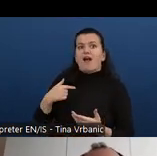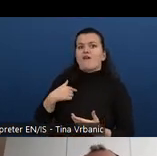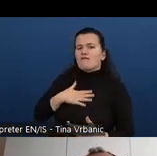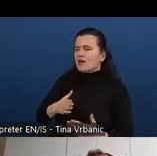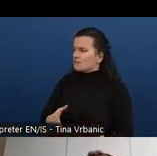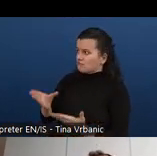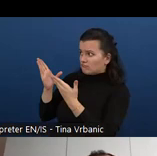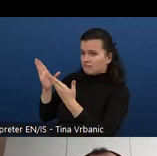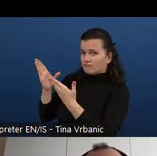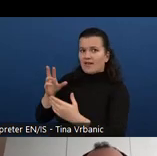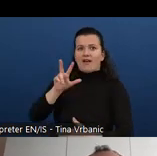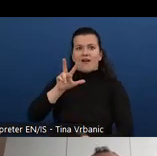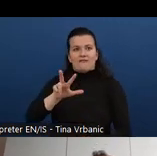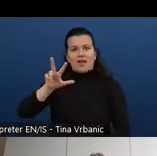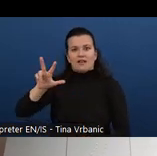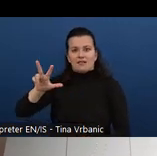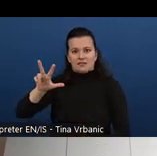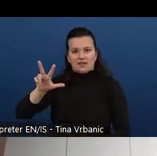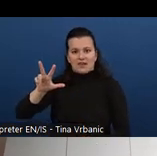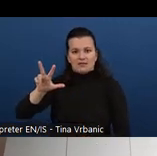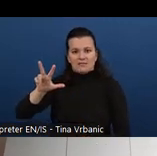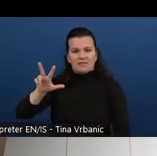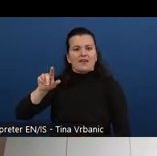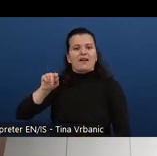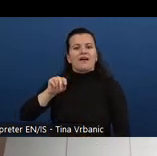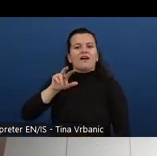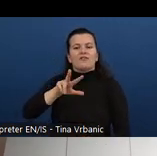that we built during the last three years.